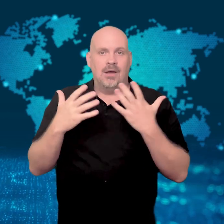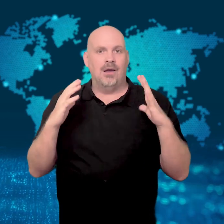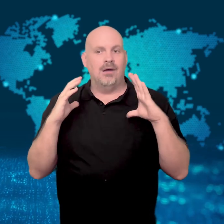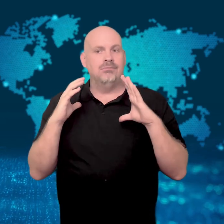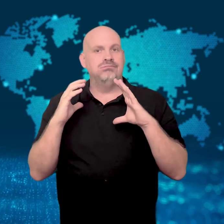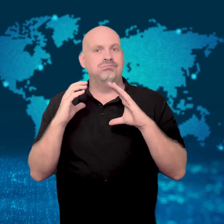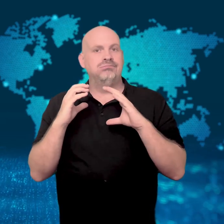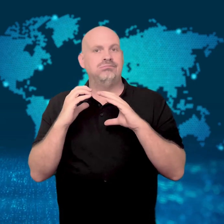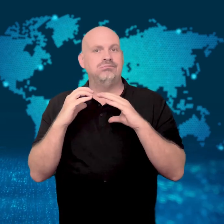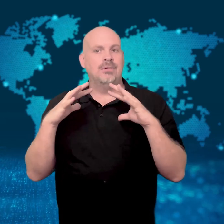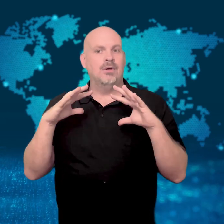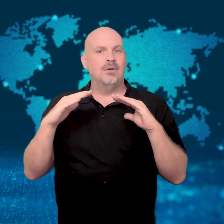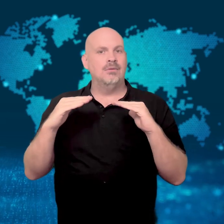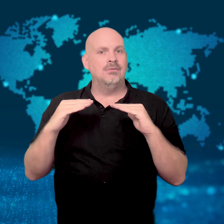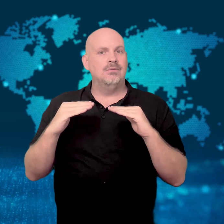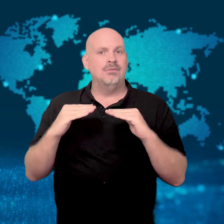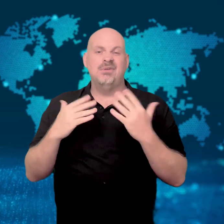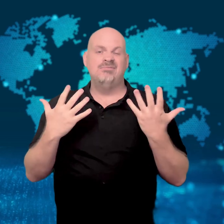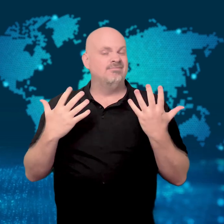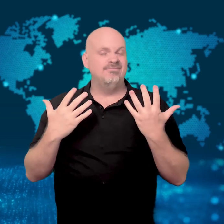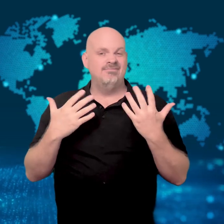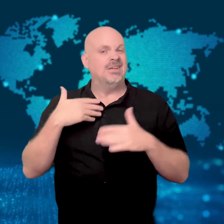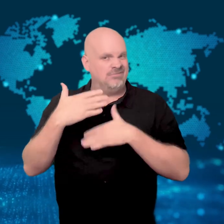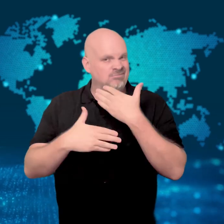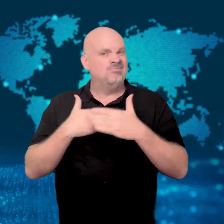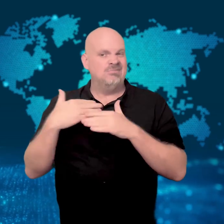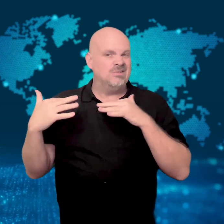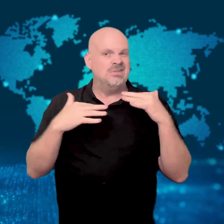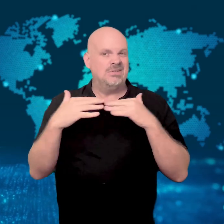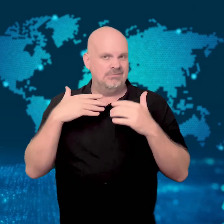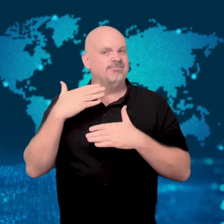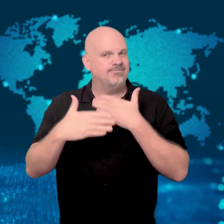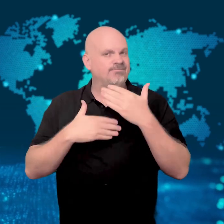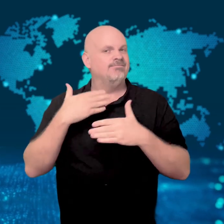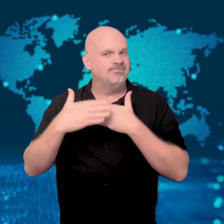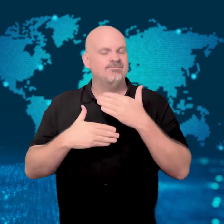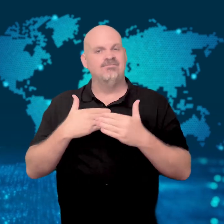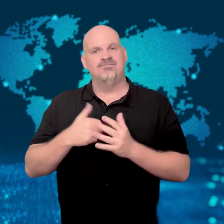but fighting has continued.